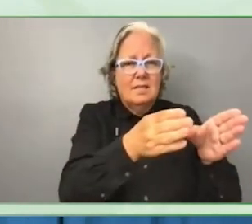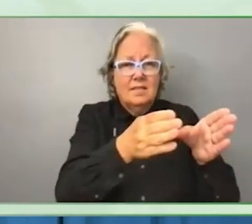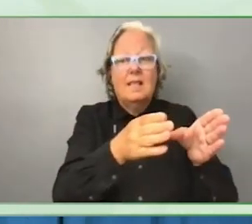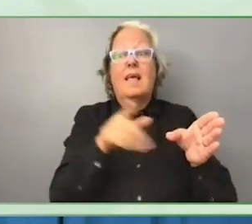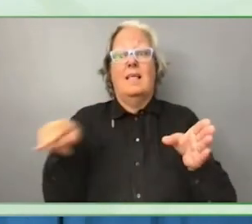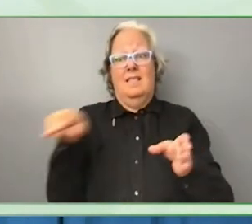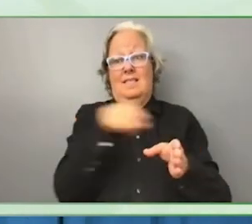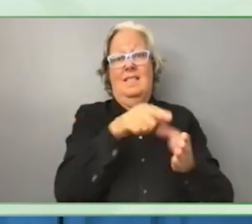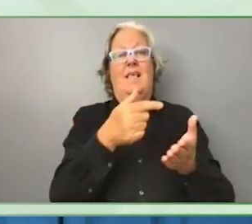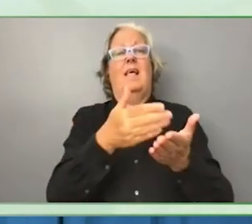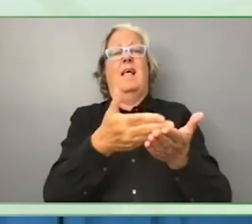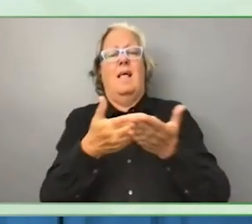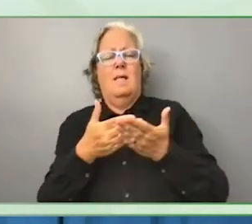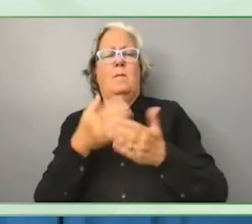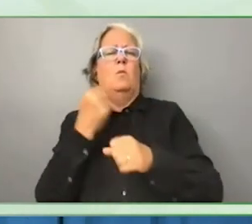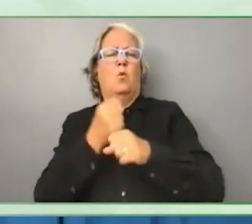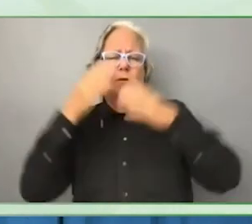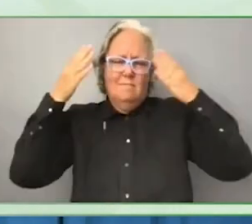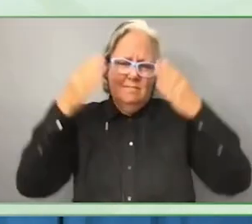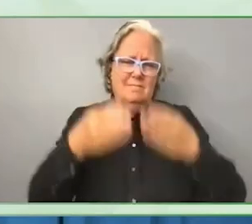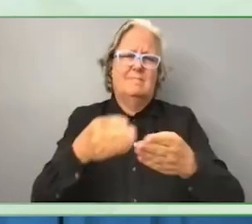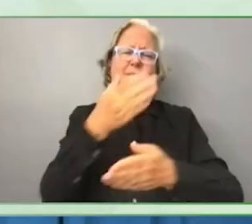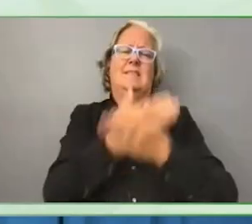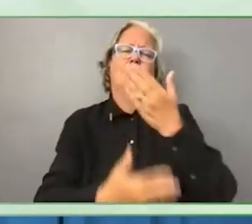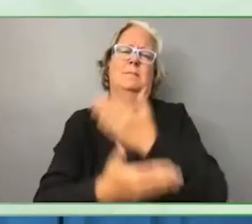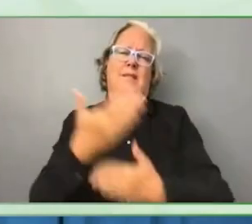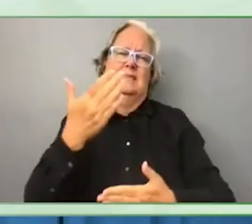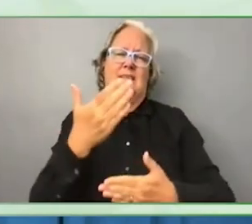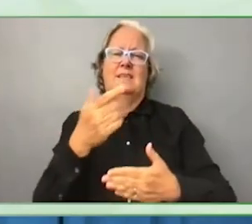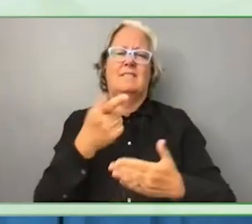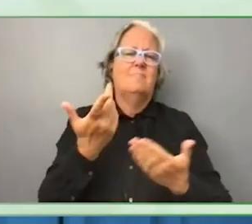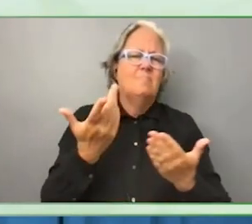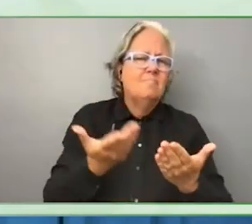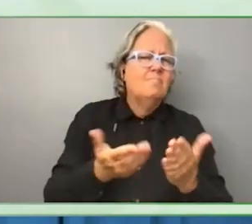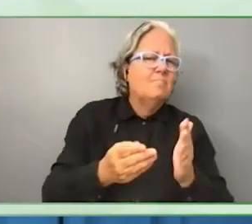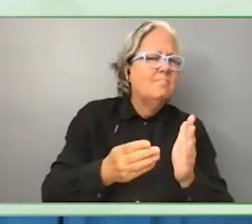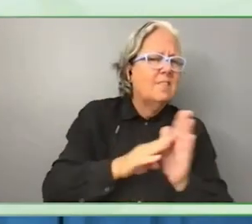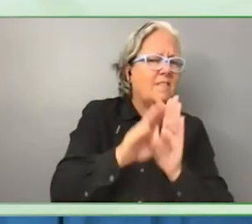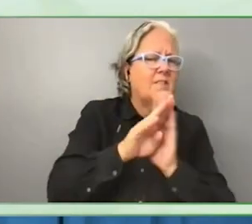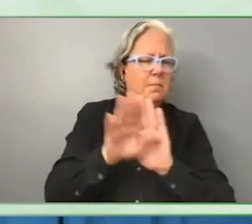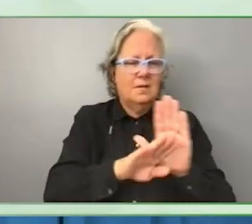This is comprised of four pillars.